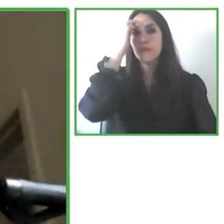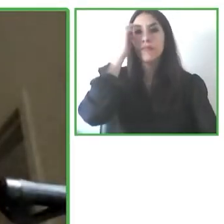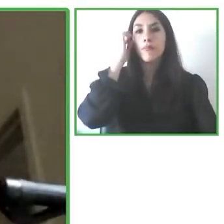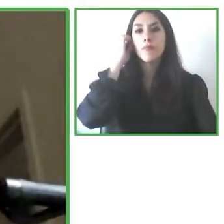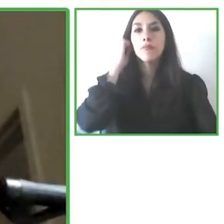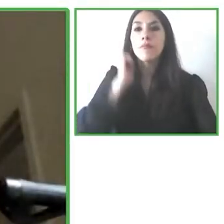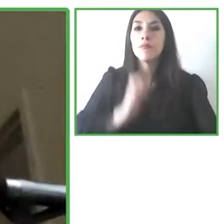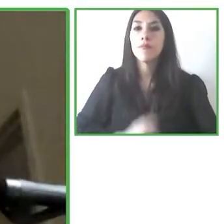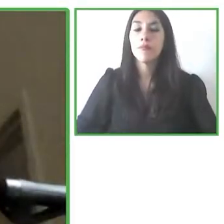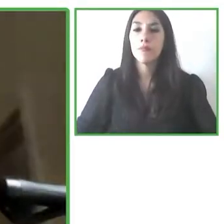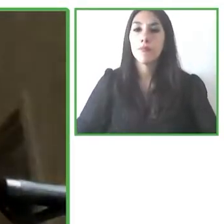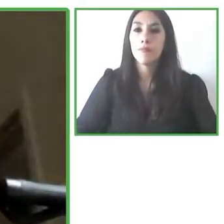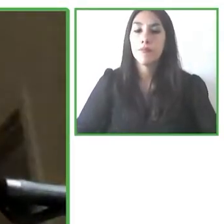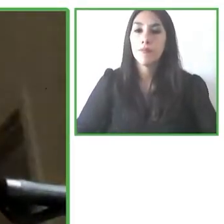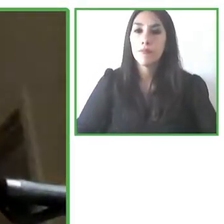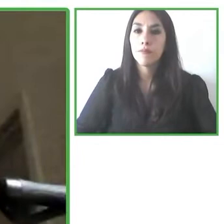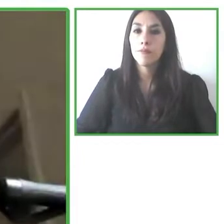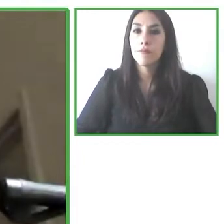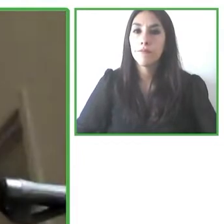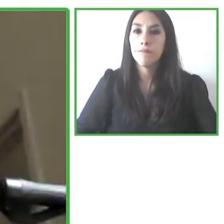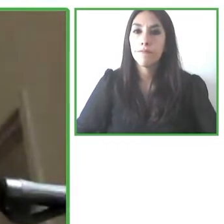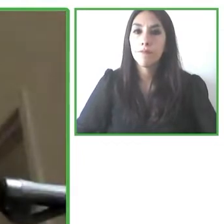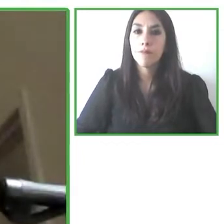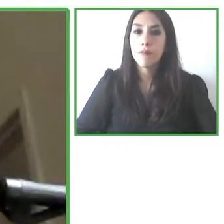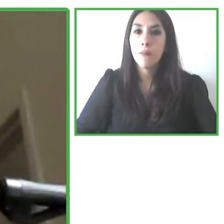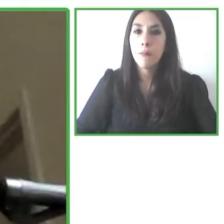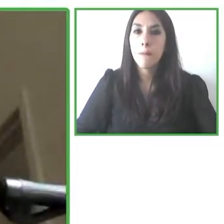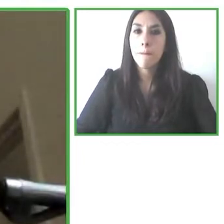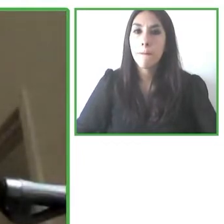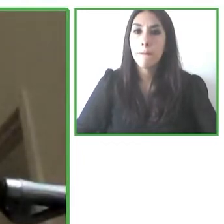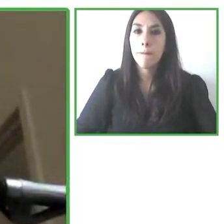Hi everyone and thank you Ricardo for the introduction. I’m super happy to be